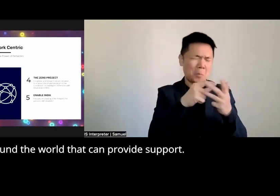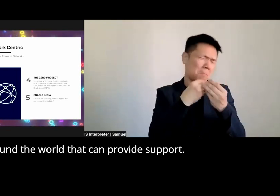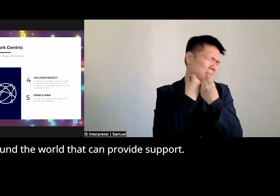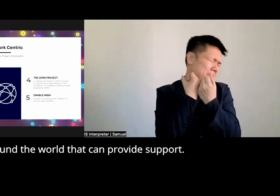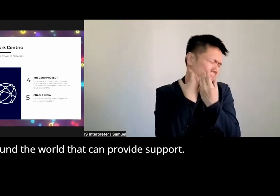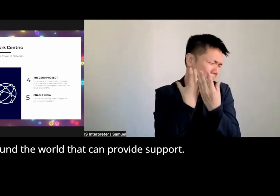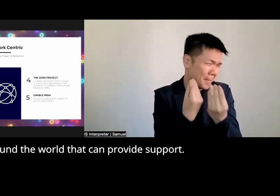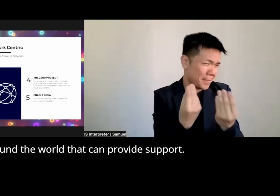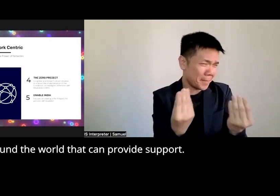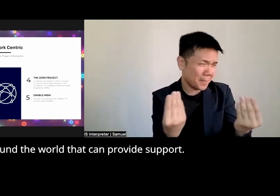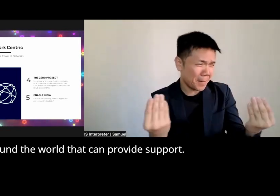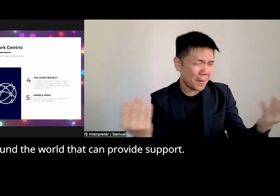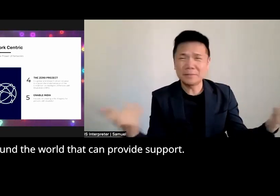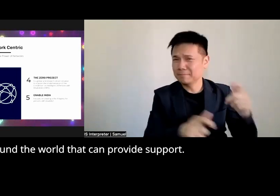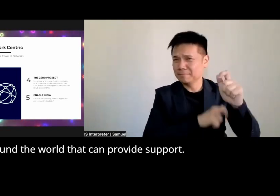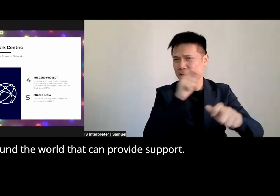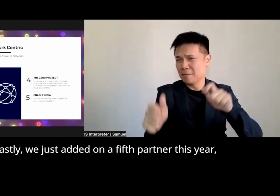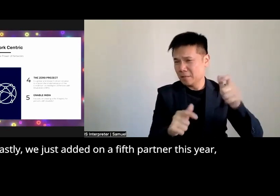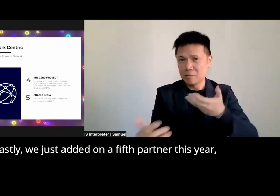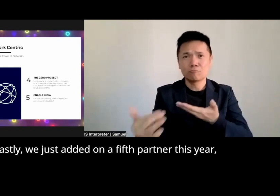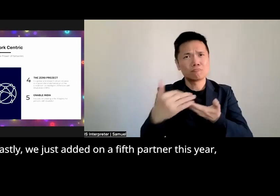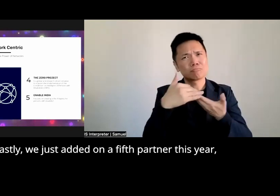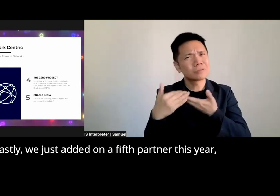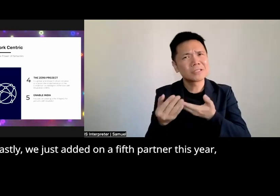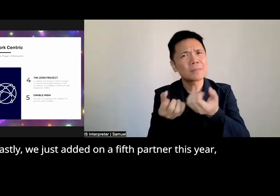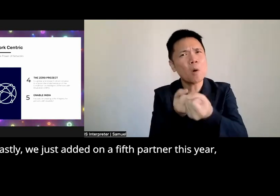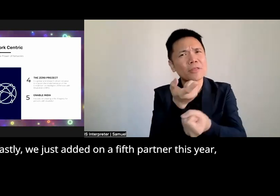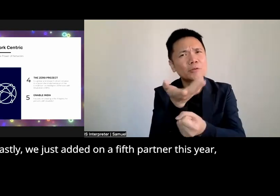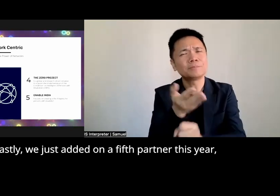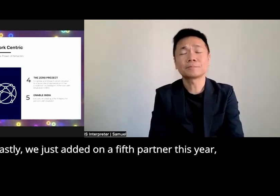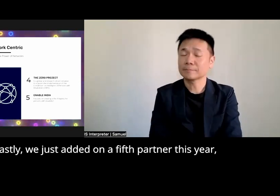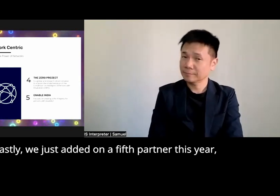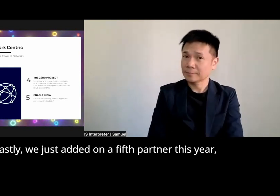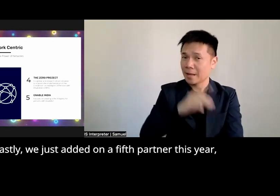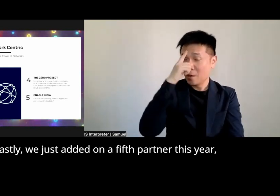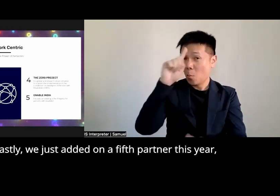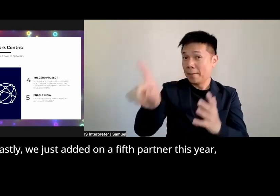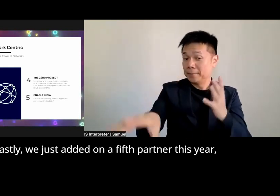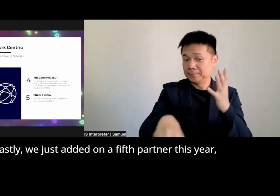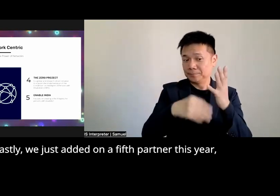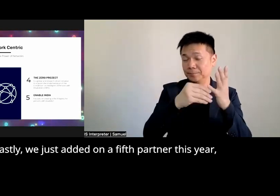world that can provide support and then we lastly we just uh added on a fifth partner this year